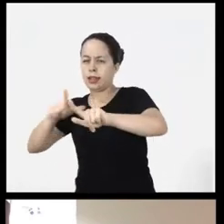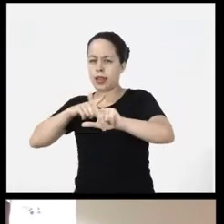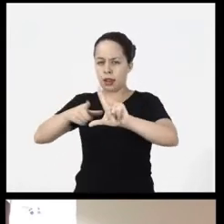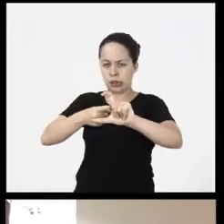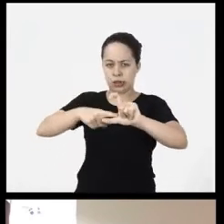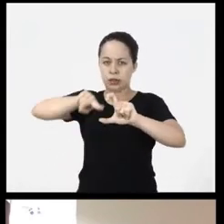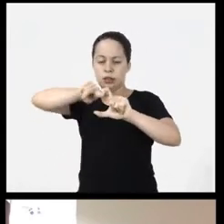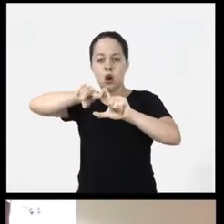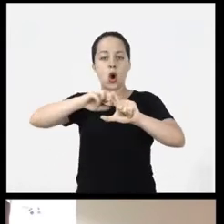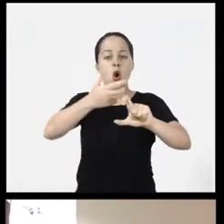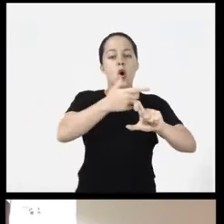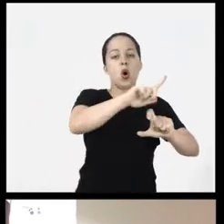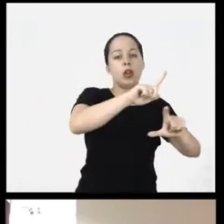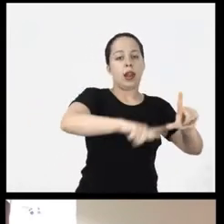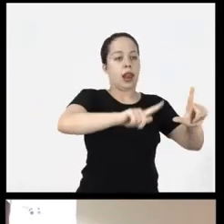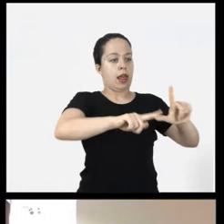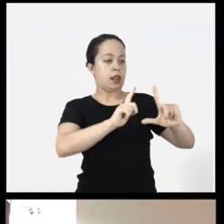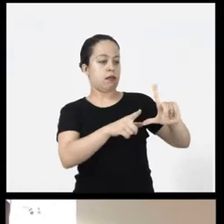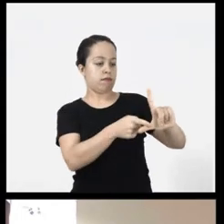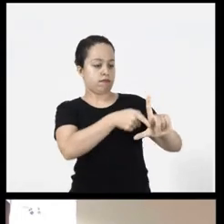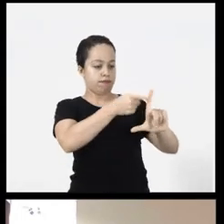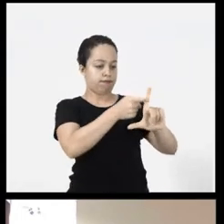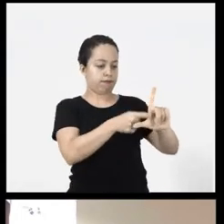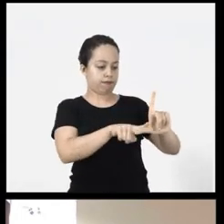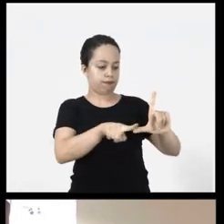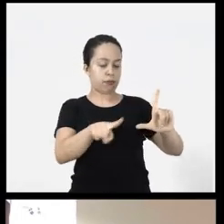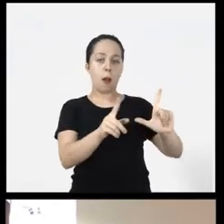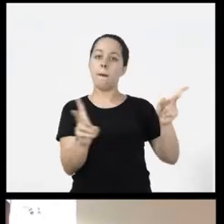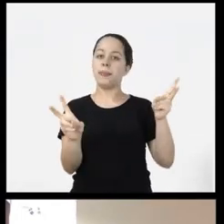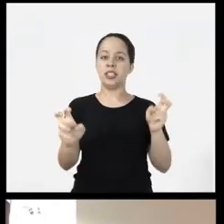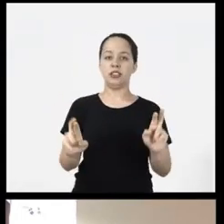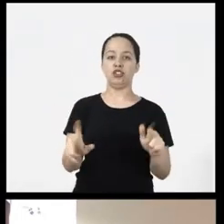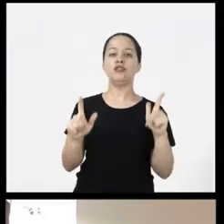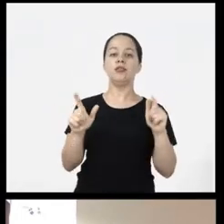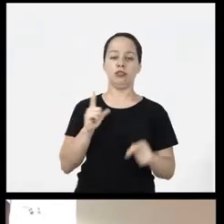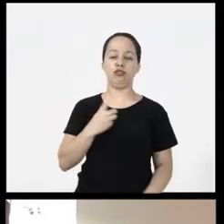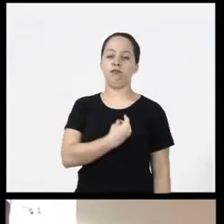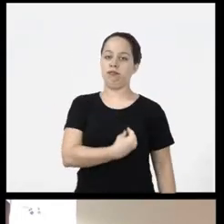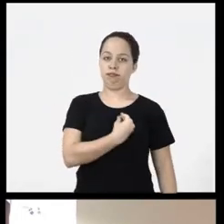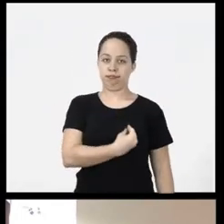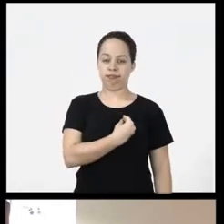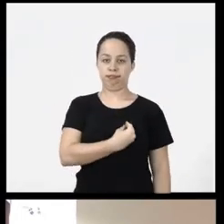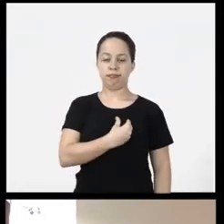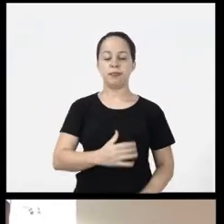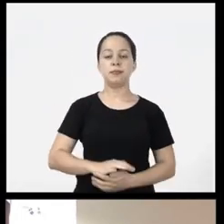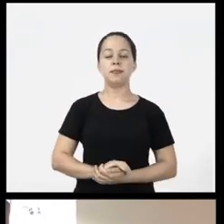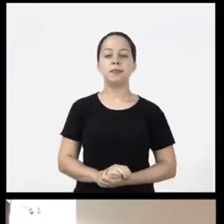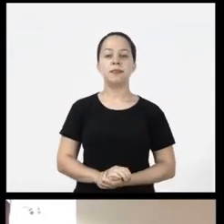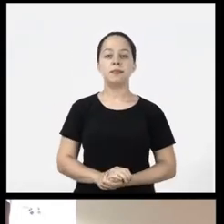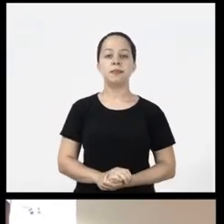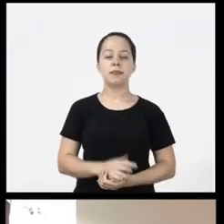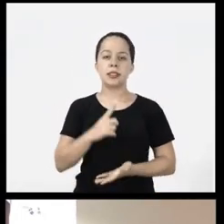between a serif font and asans serif font they will notice the leitinho The difference between